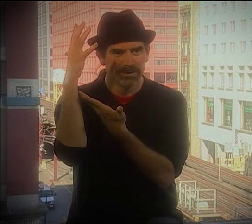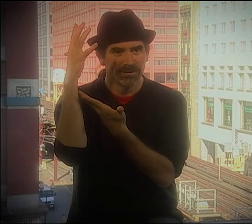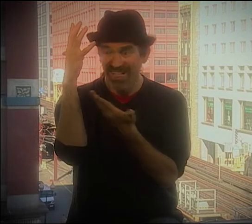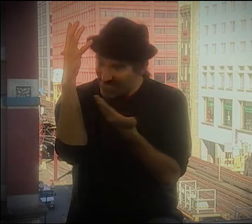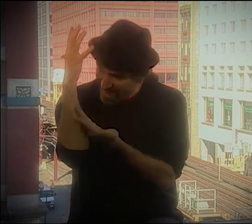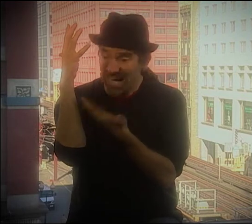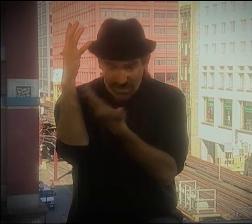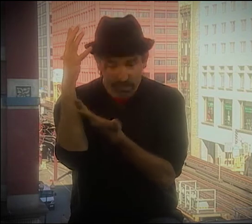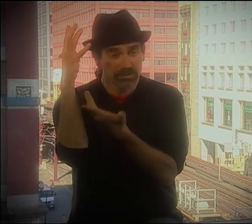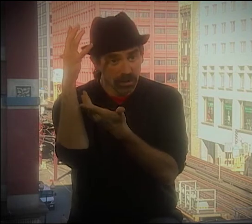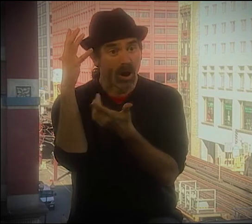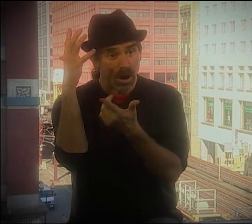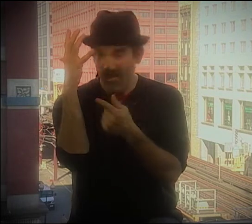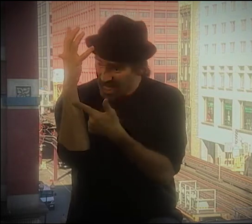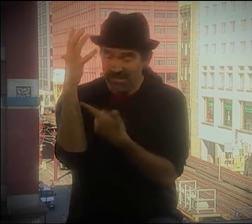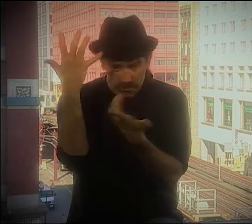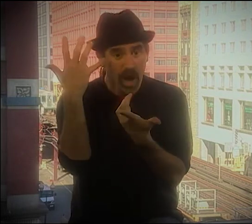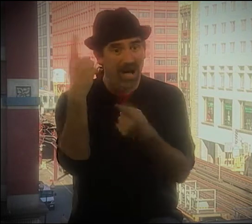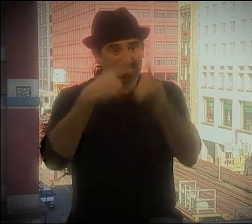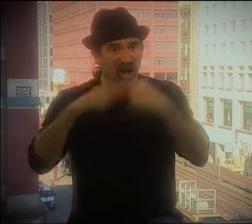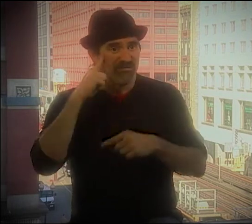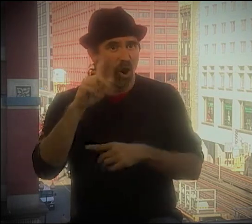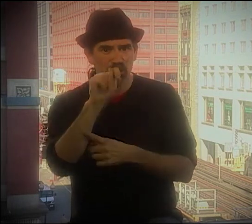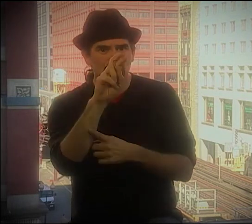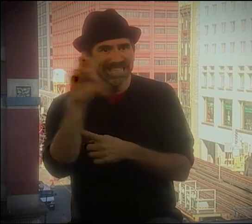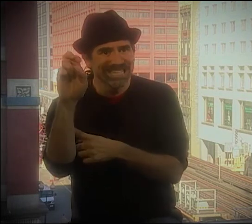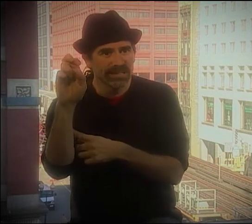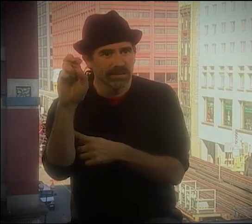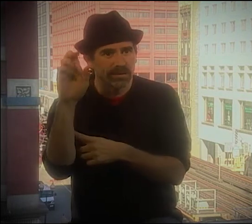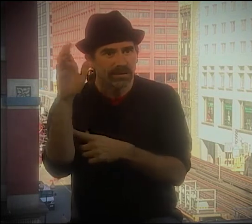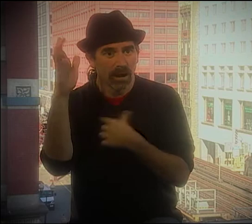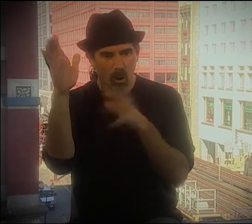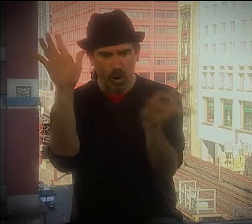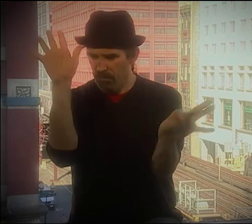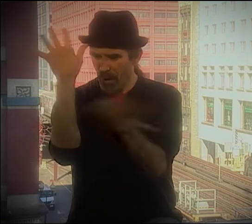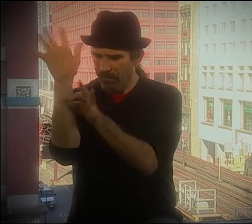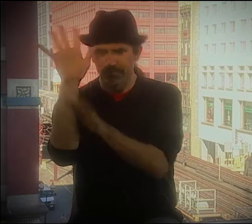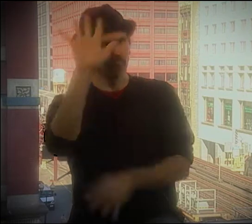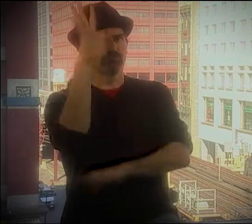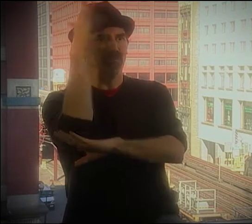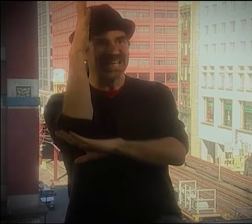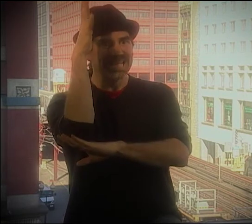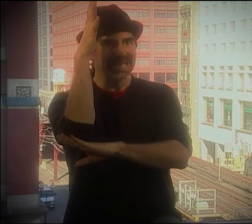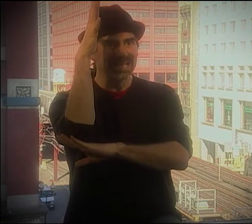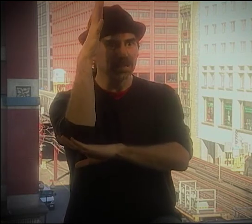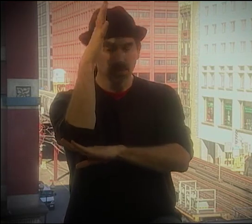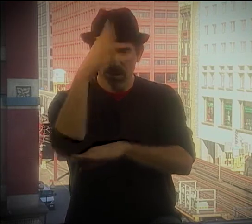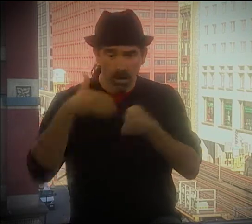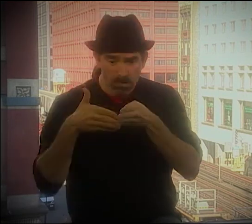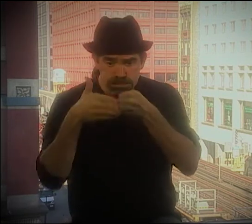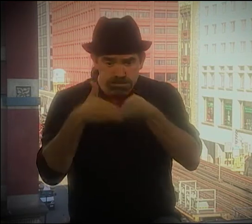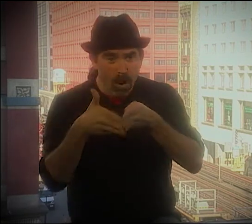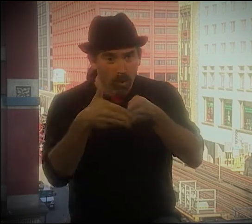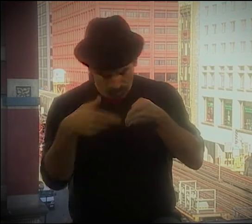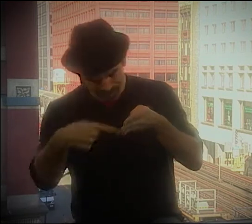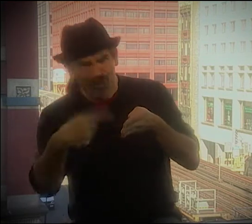BUT WHEN I SIGN IT, I SEE IT. IT'S THERE, PHYSICALLY THERE.